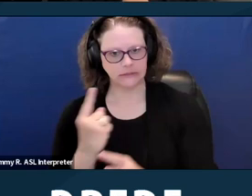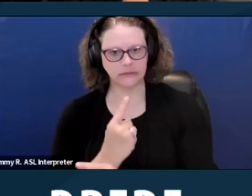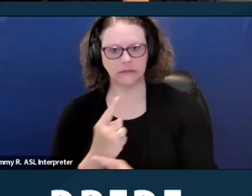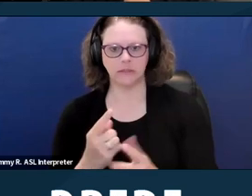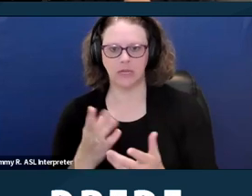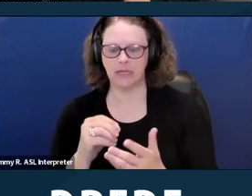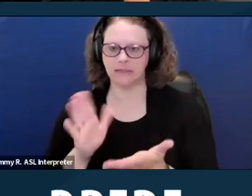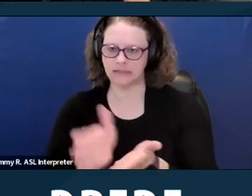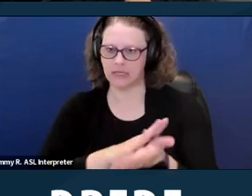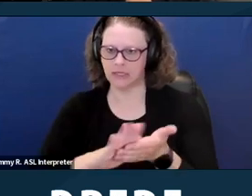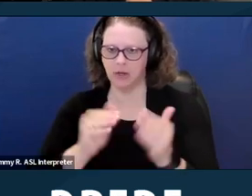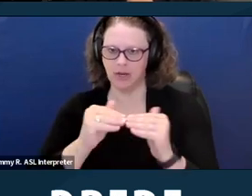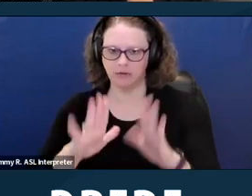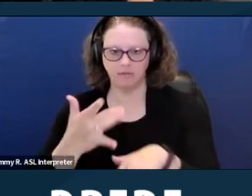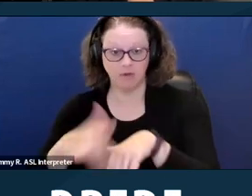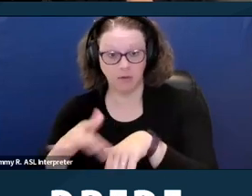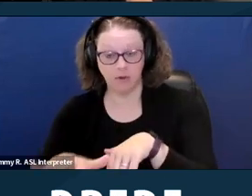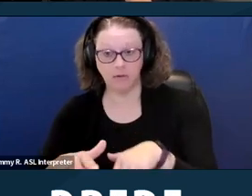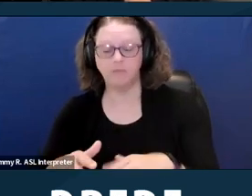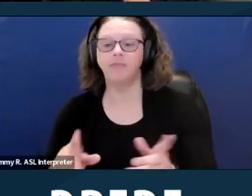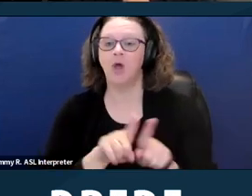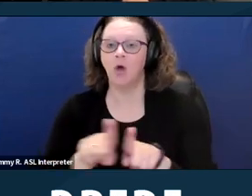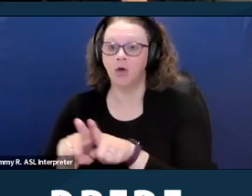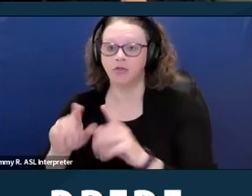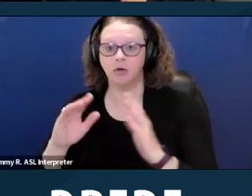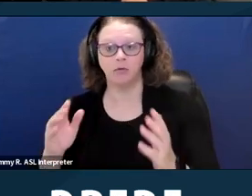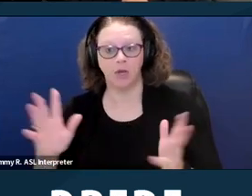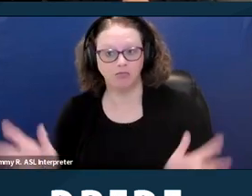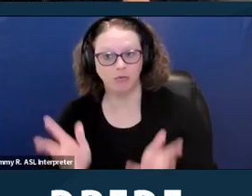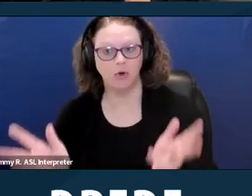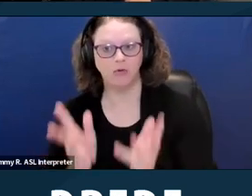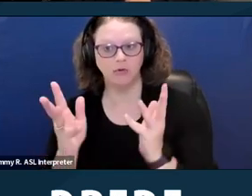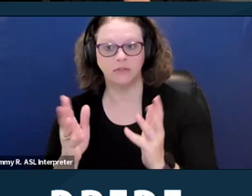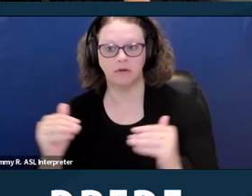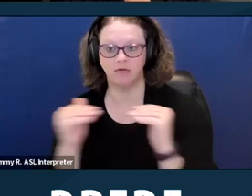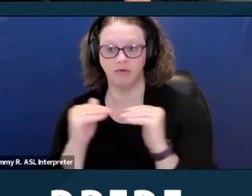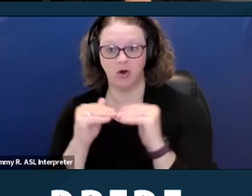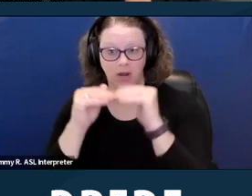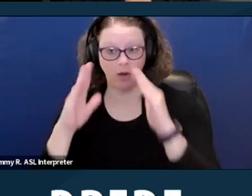It promotes fair housing choice, meaning you get to live where you want, mobility.